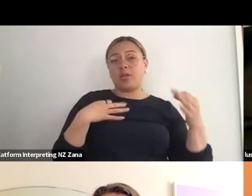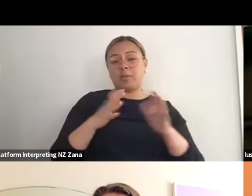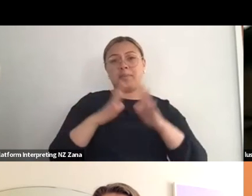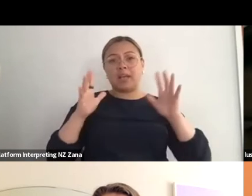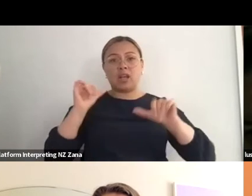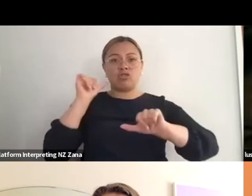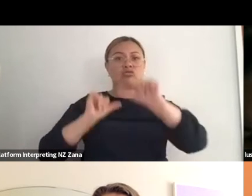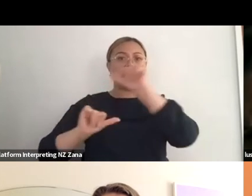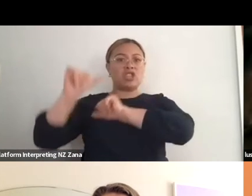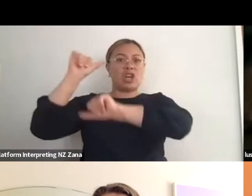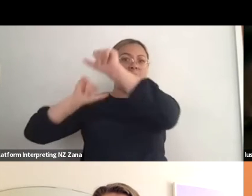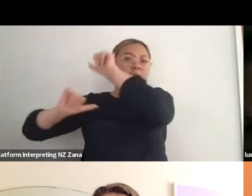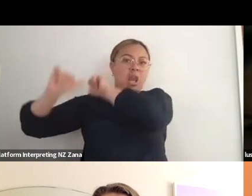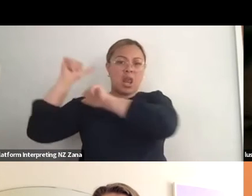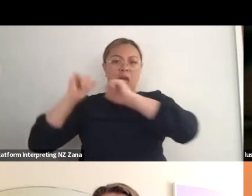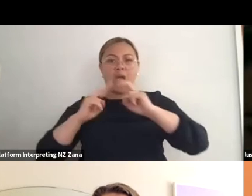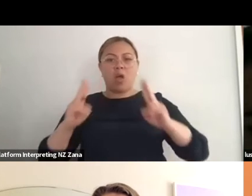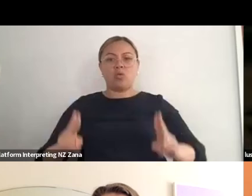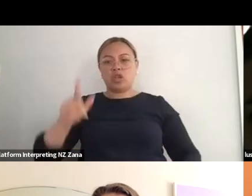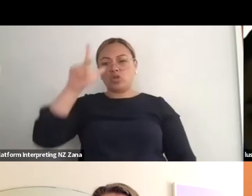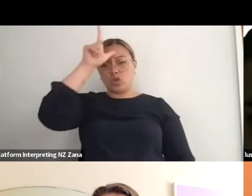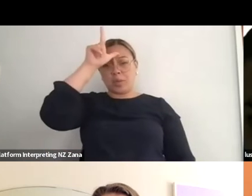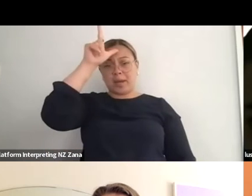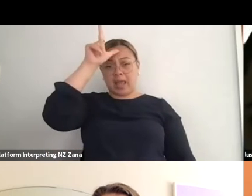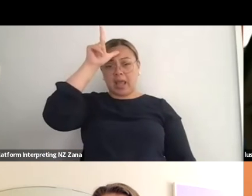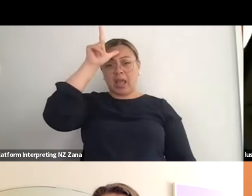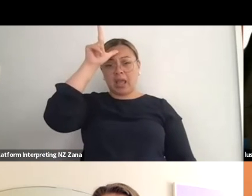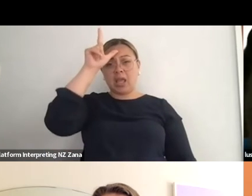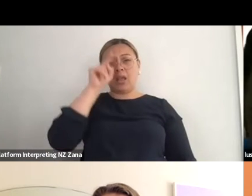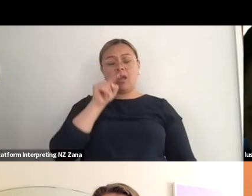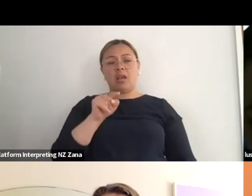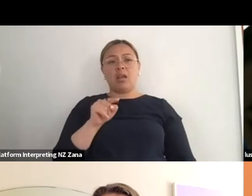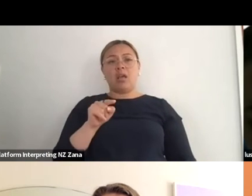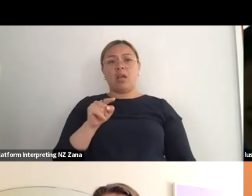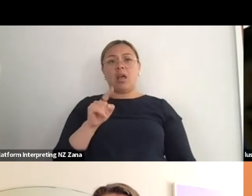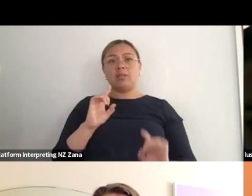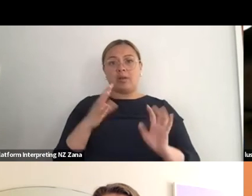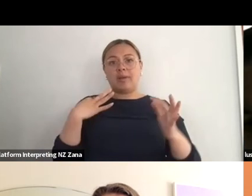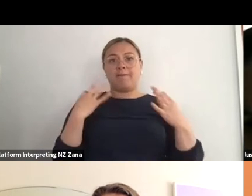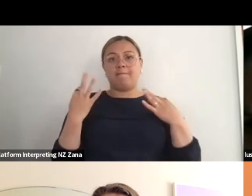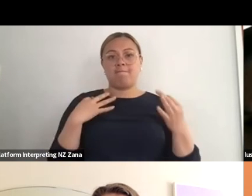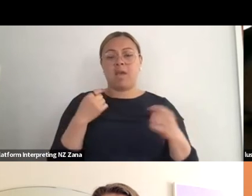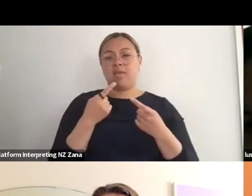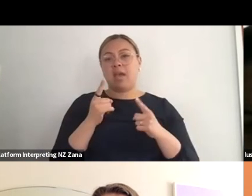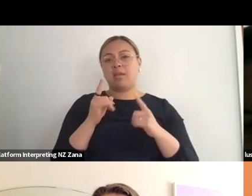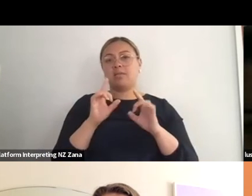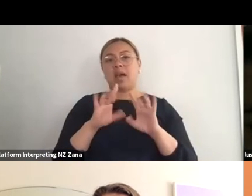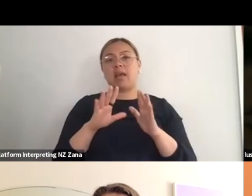houses in Germany because Germany is now beginning to invest funds in disabled artists,